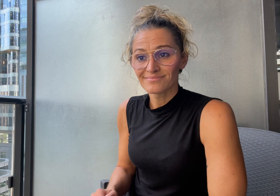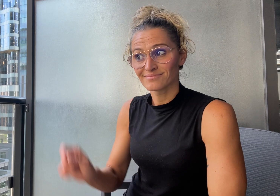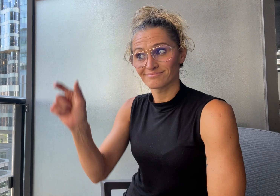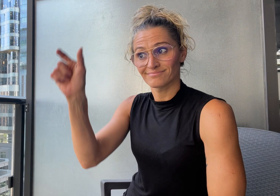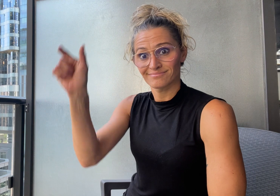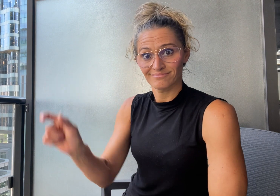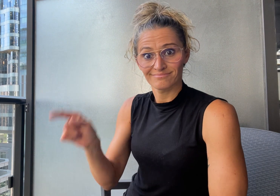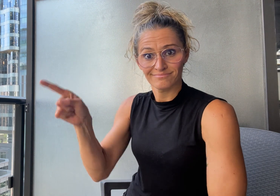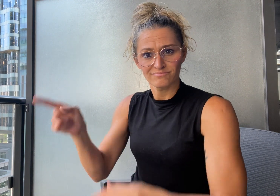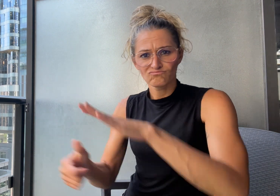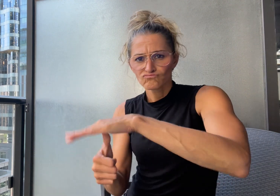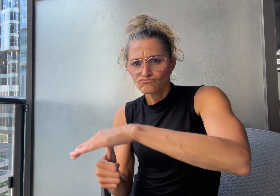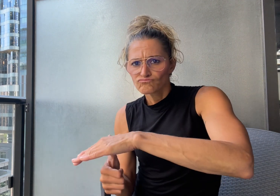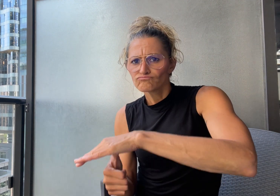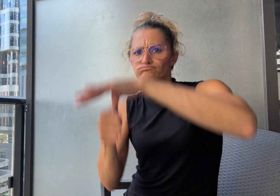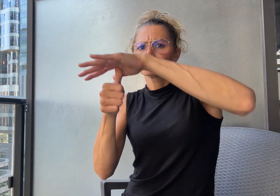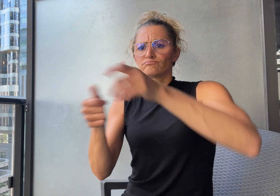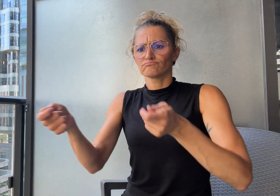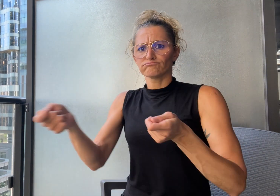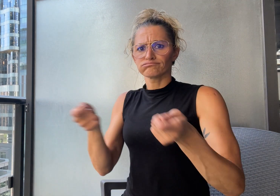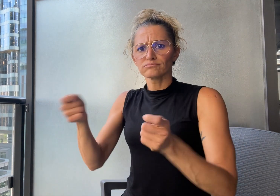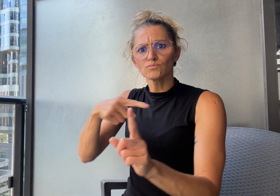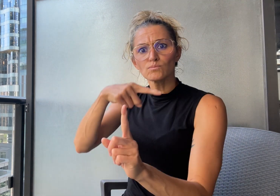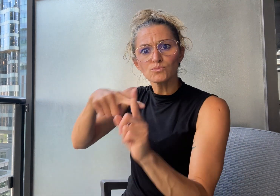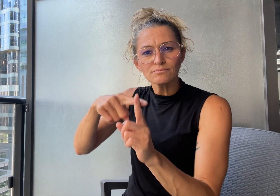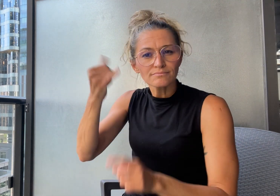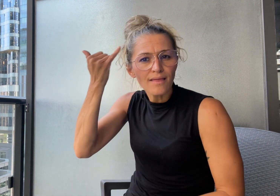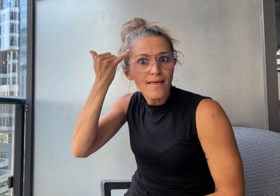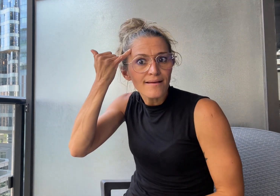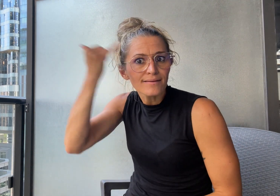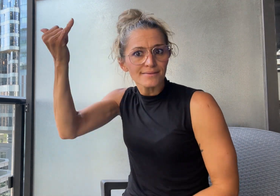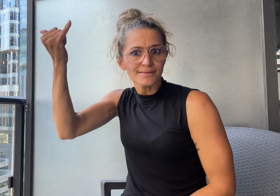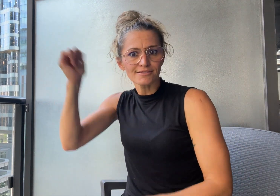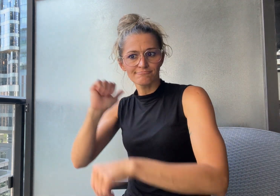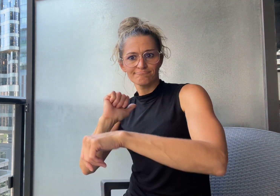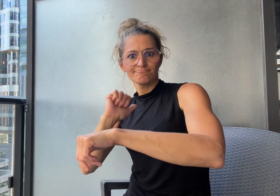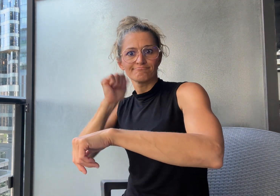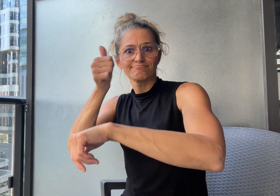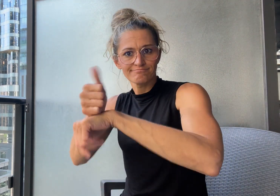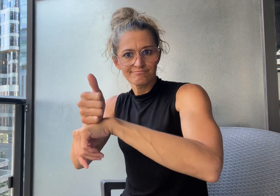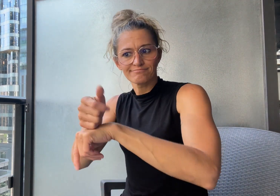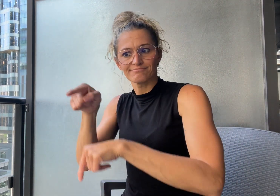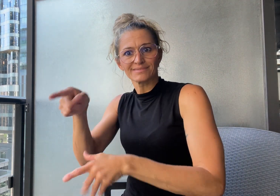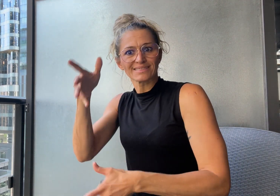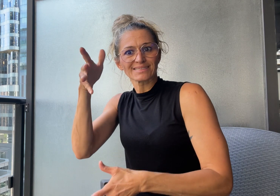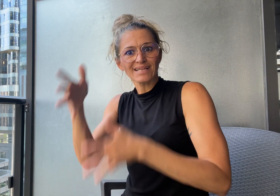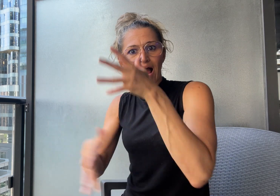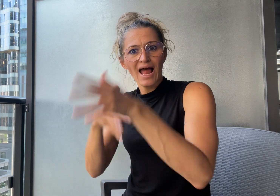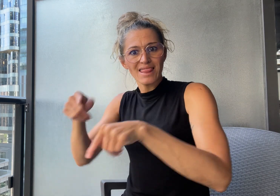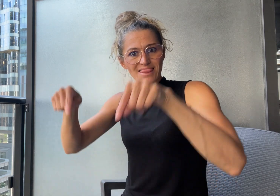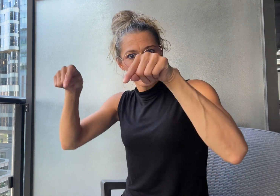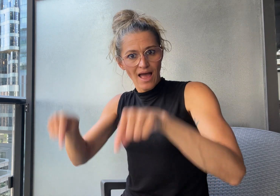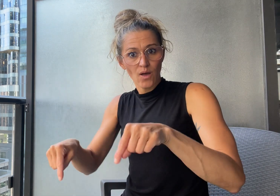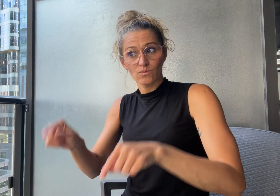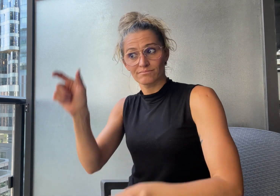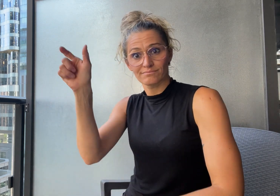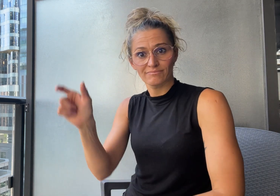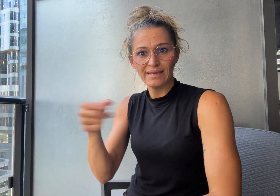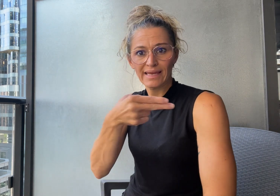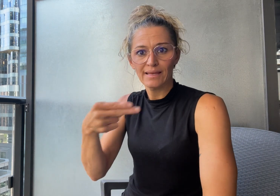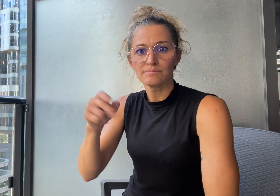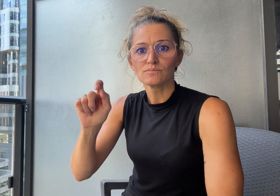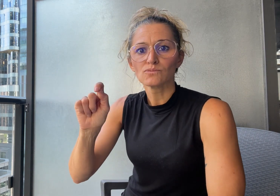The CEO and founder of Sign Now, Tomer Levy, said they